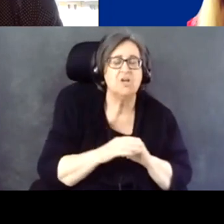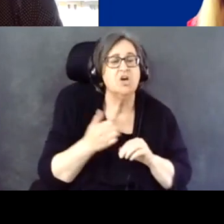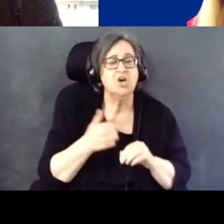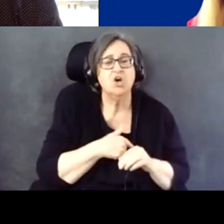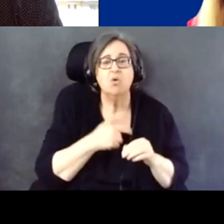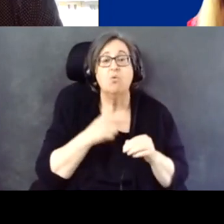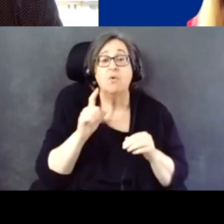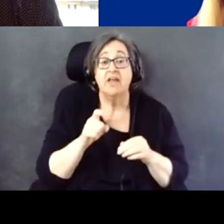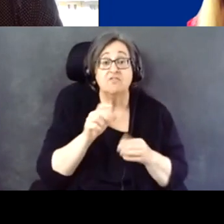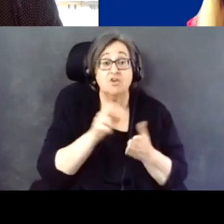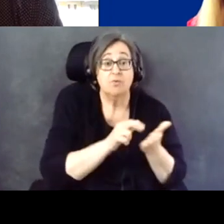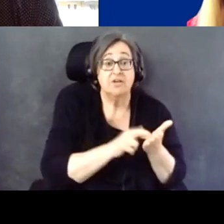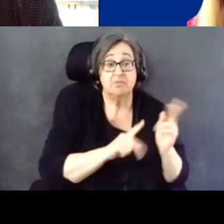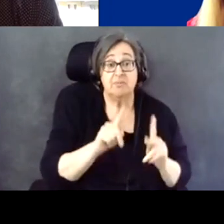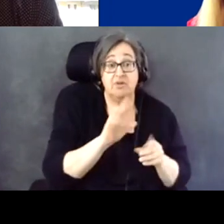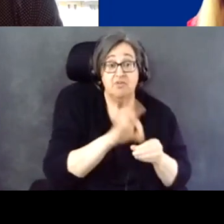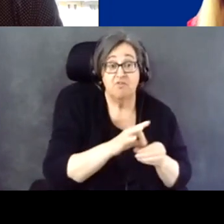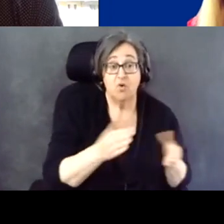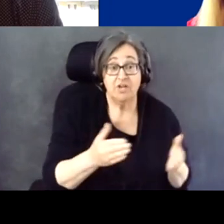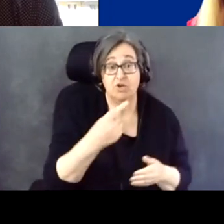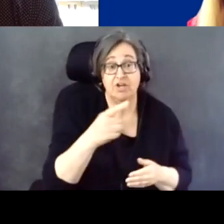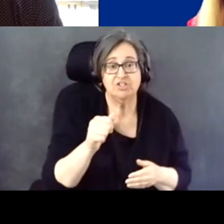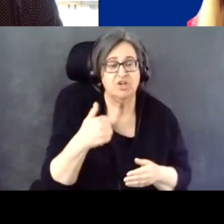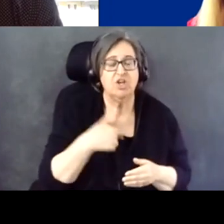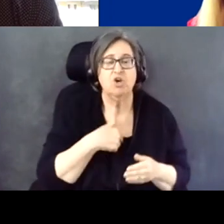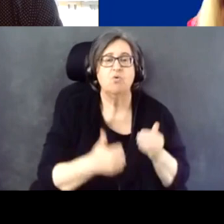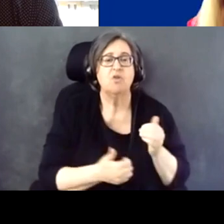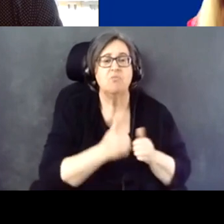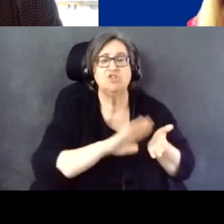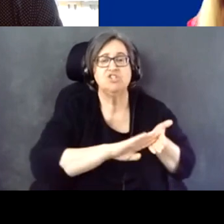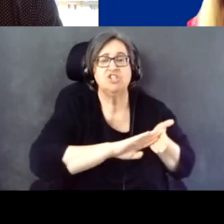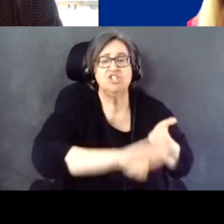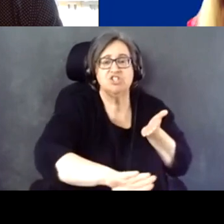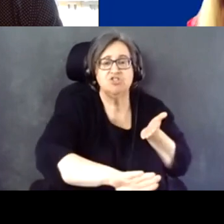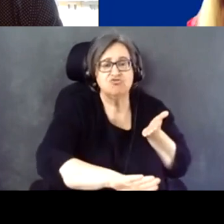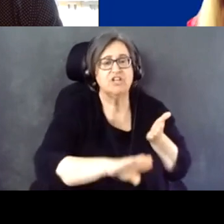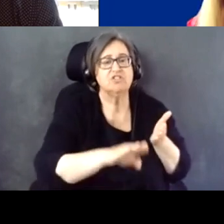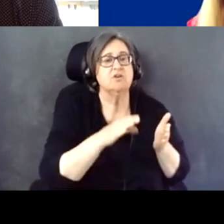Here in Georgia, we're the most disenfranchised voters in the state. Blind voters.